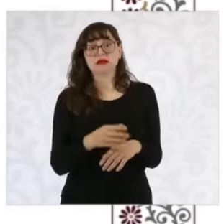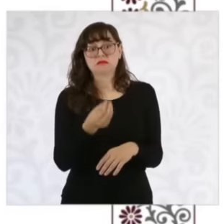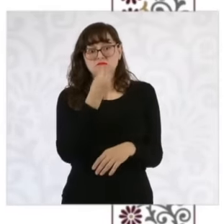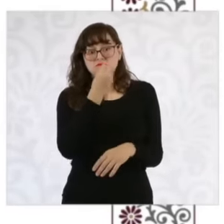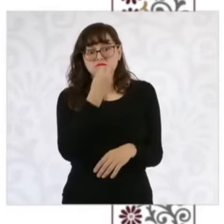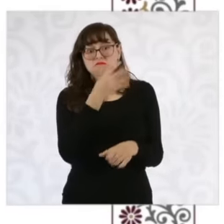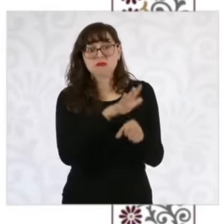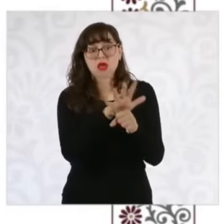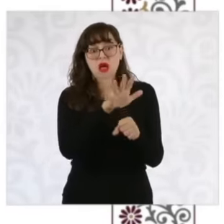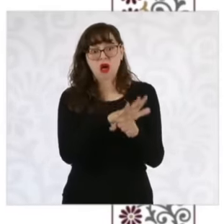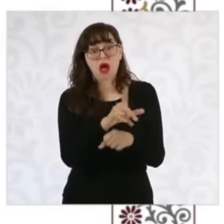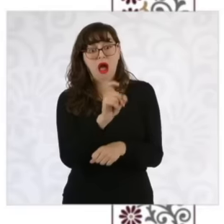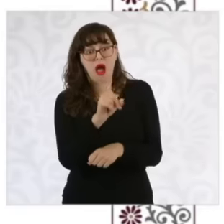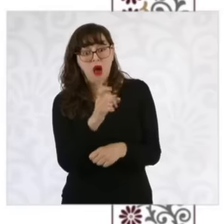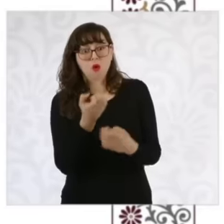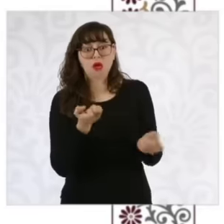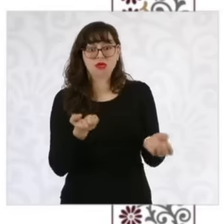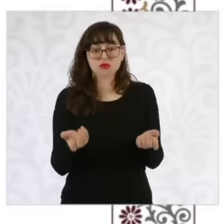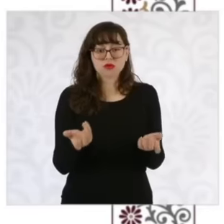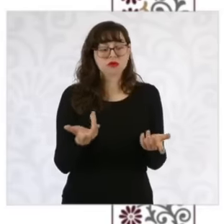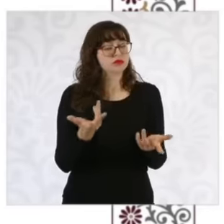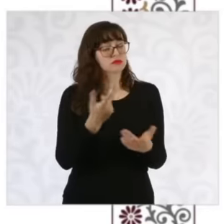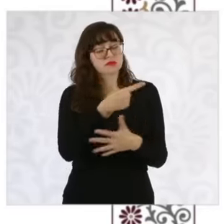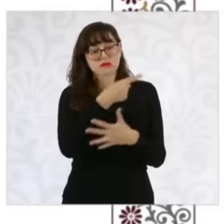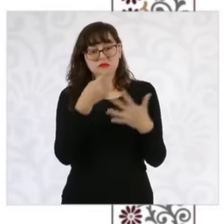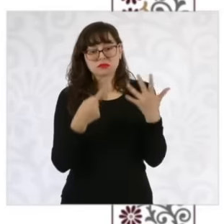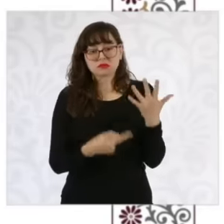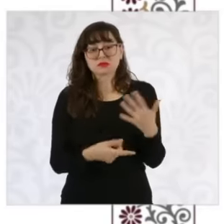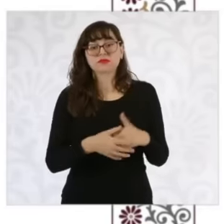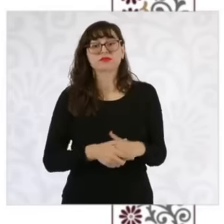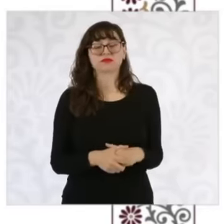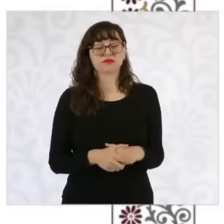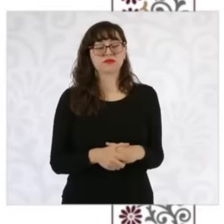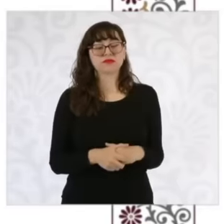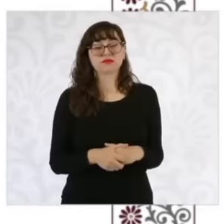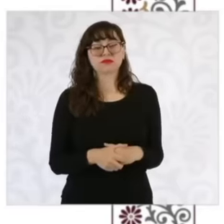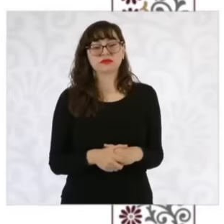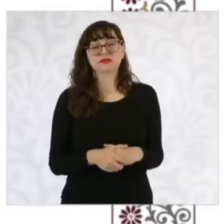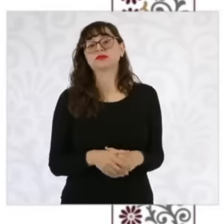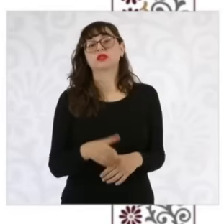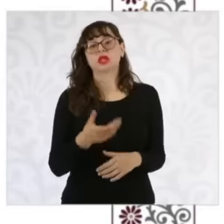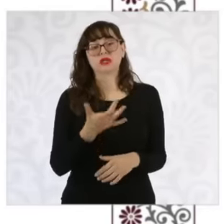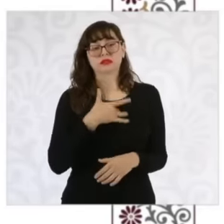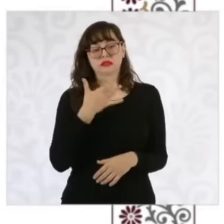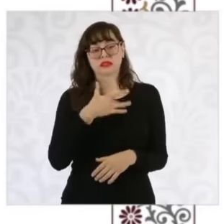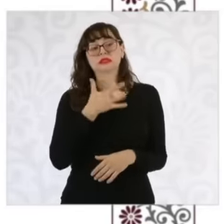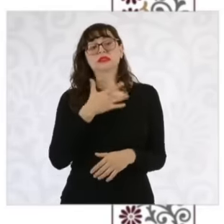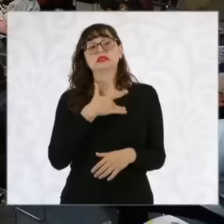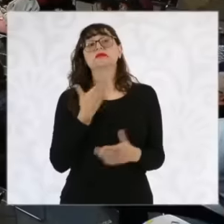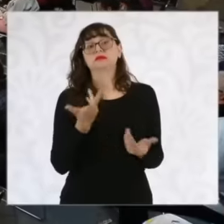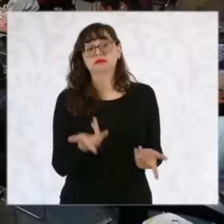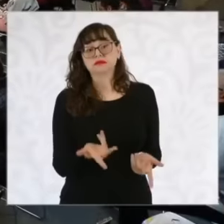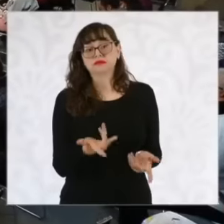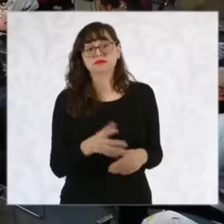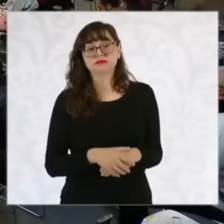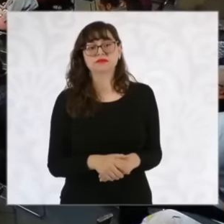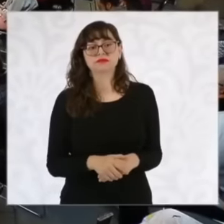and so on about food if you do physical activity and about emotional health And well,